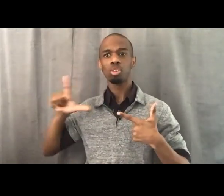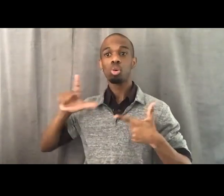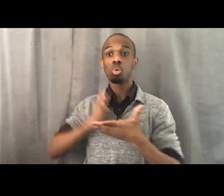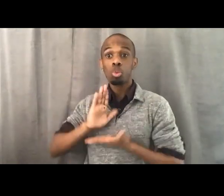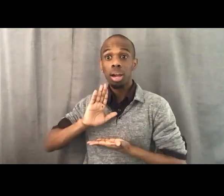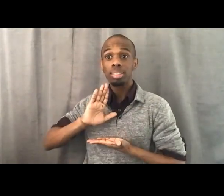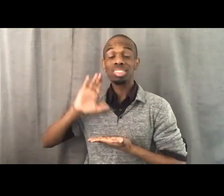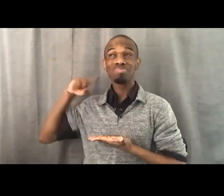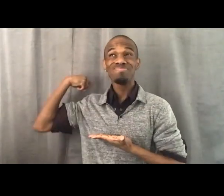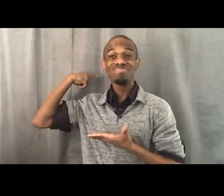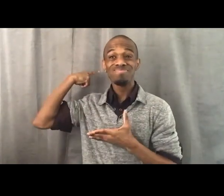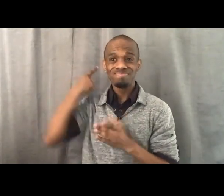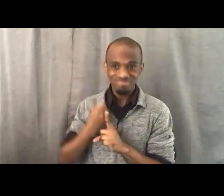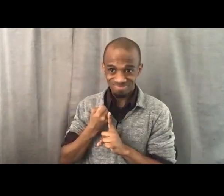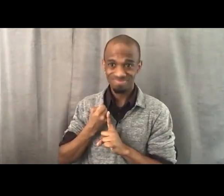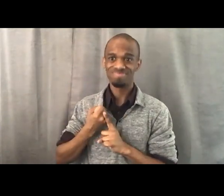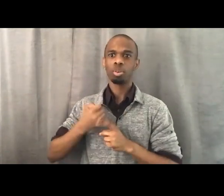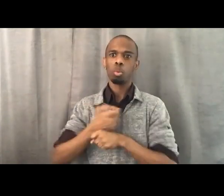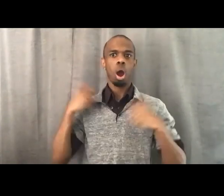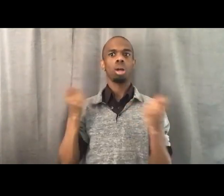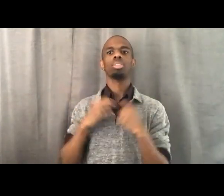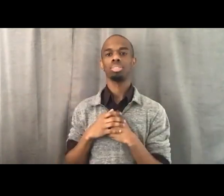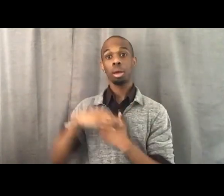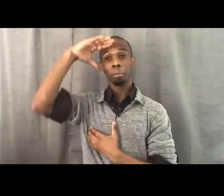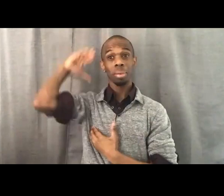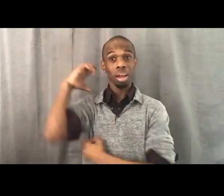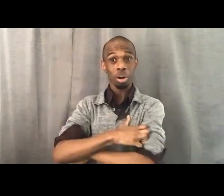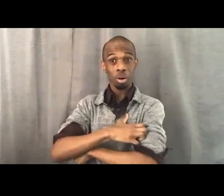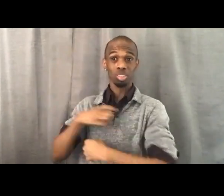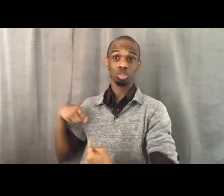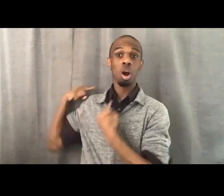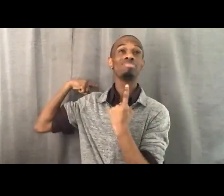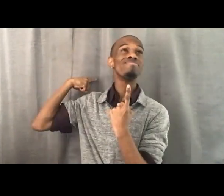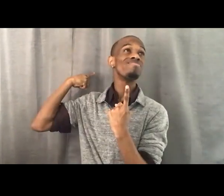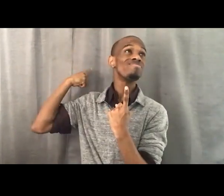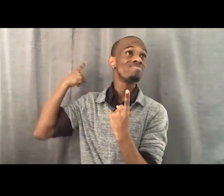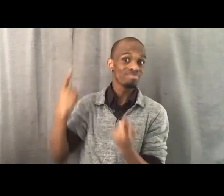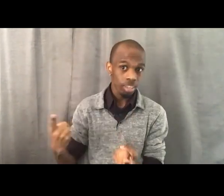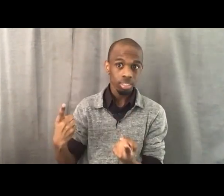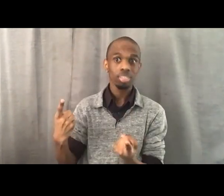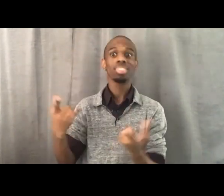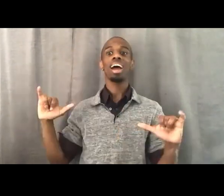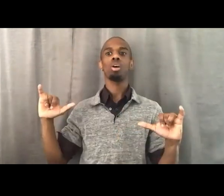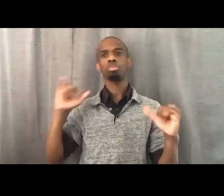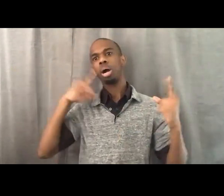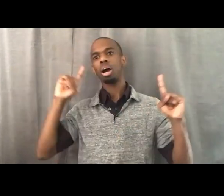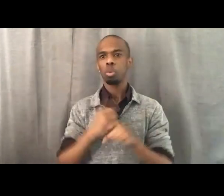Black Power. Black Power was won. And I don't know if we got into the history of that shift from civil rights to Black Power.